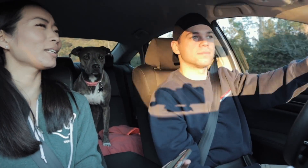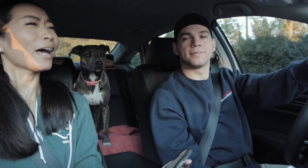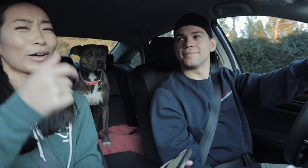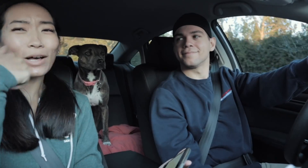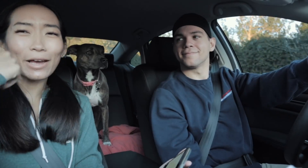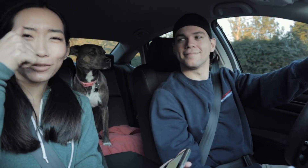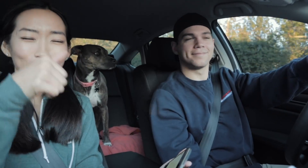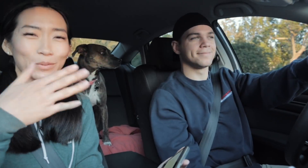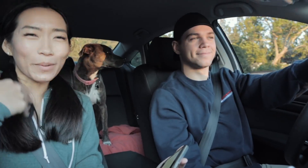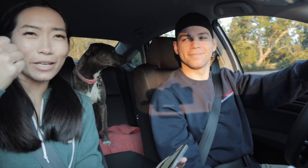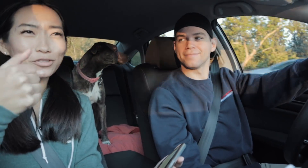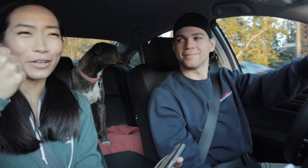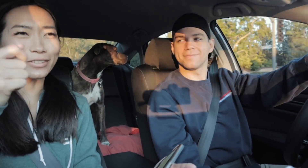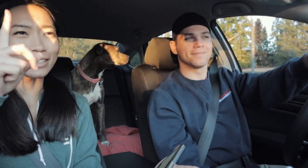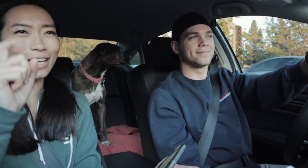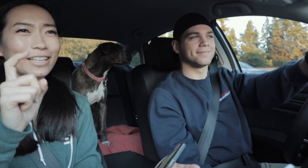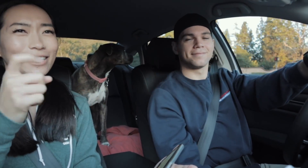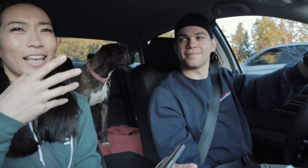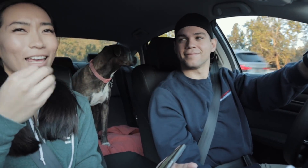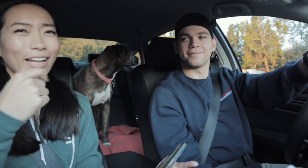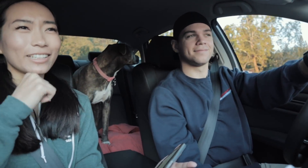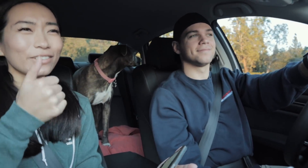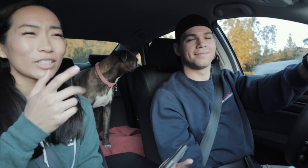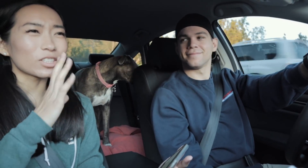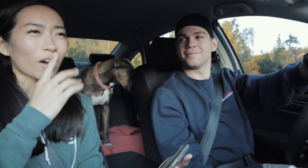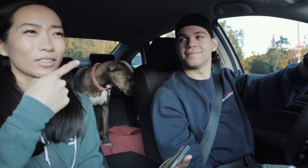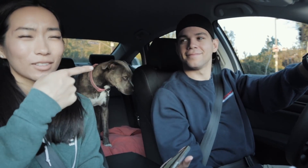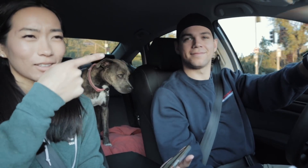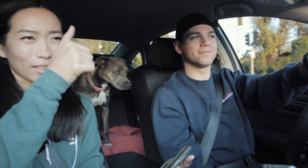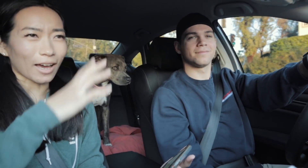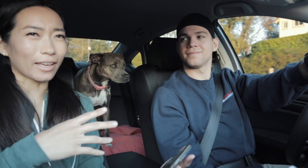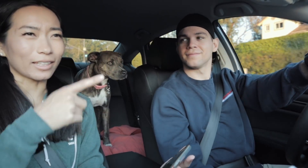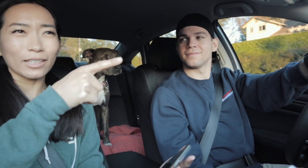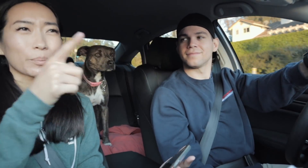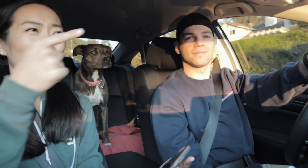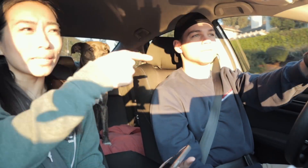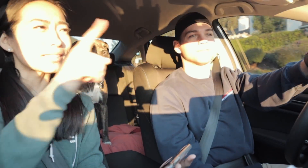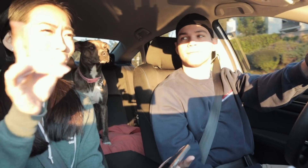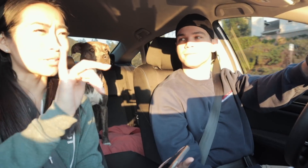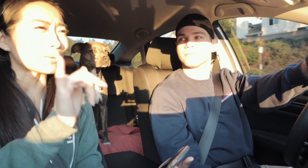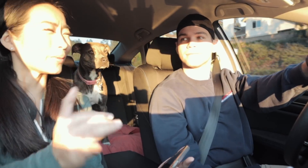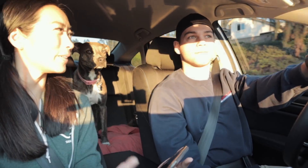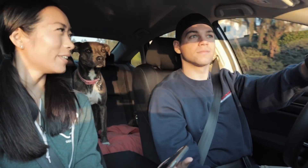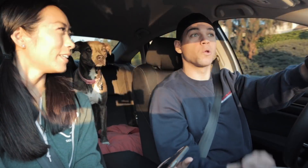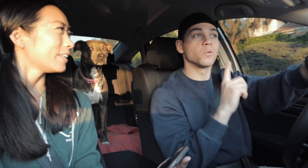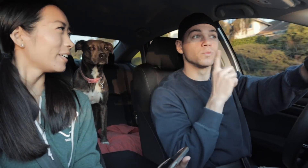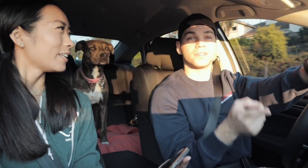E: Yeah well I remember my driving test and I didn't even talk to that guy he pointed too. R: Oh really?